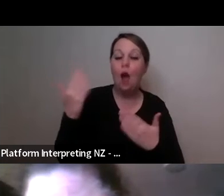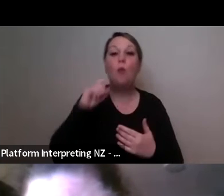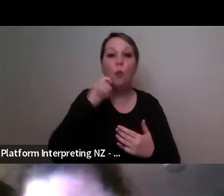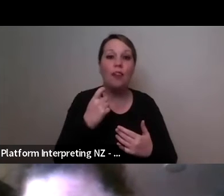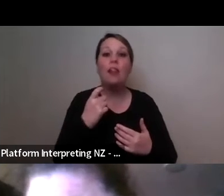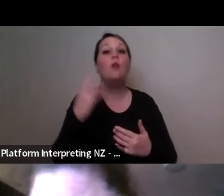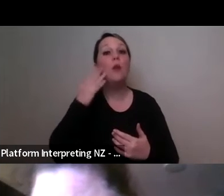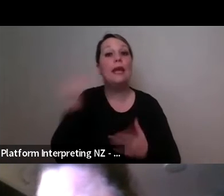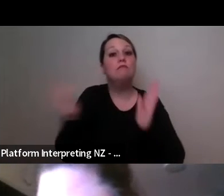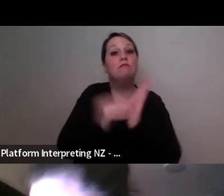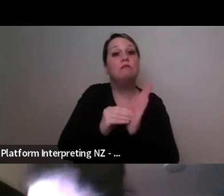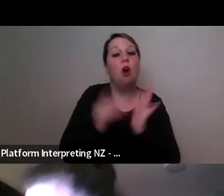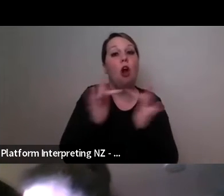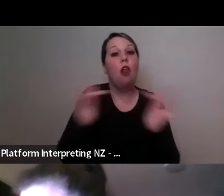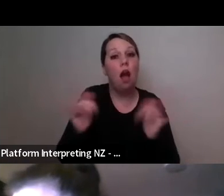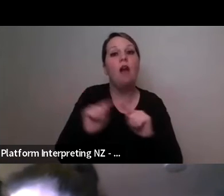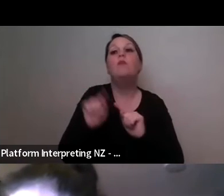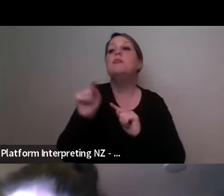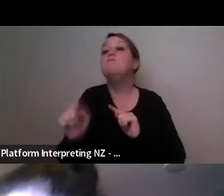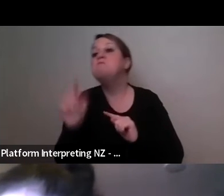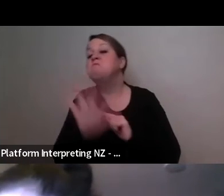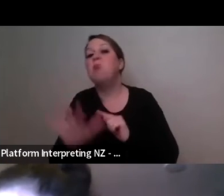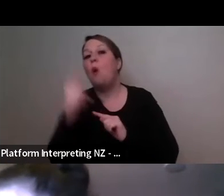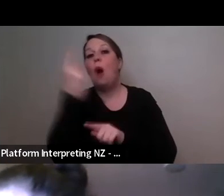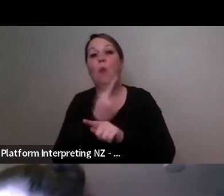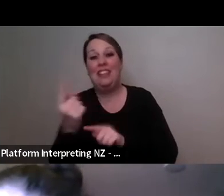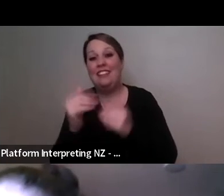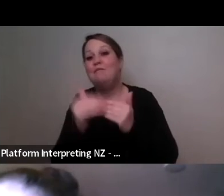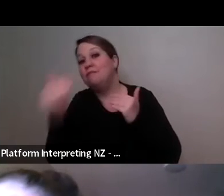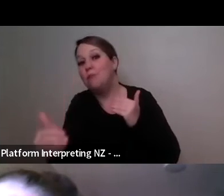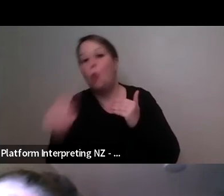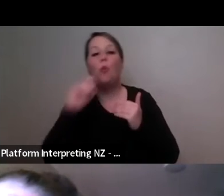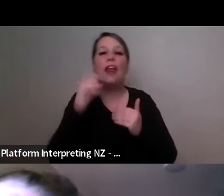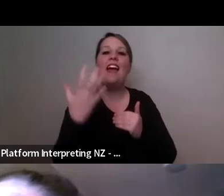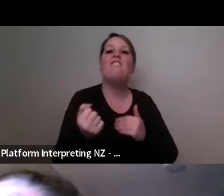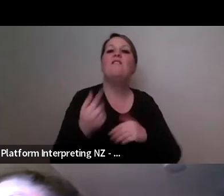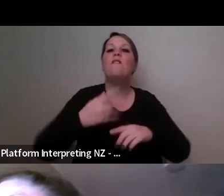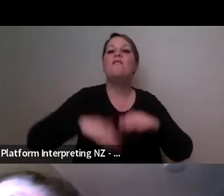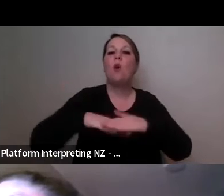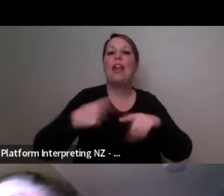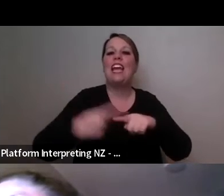our captions right um but it will be posted with full uh English captioning and and everything else